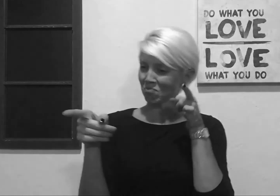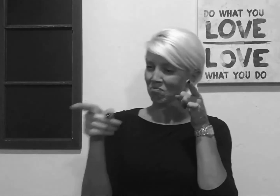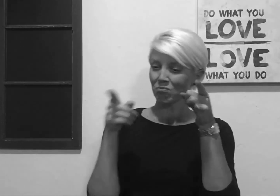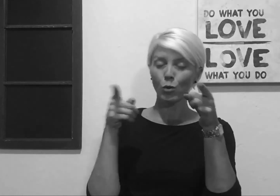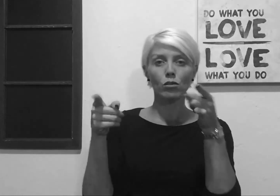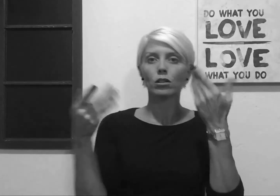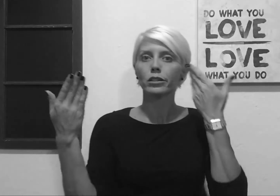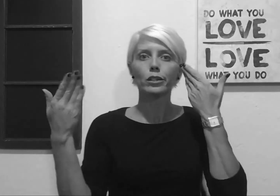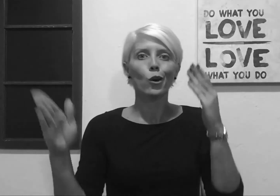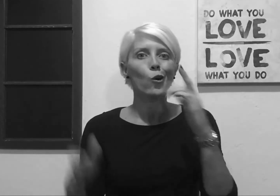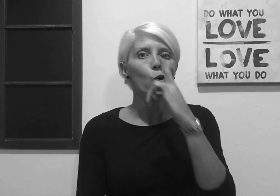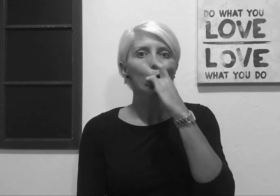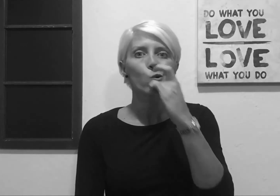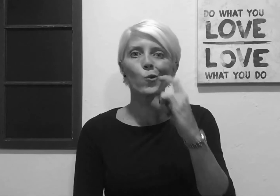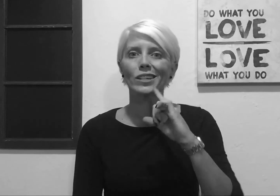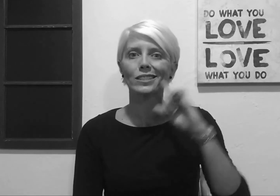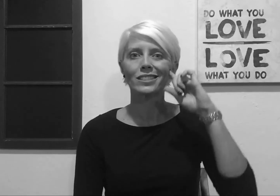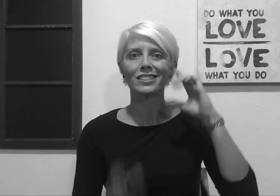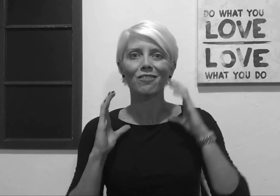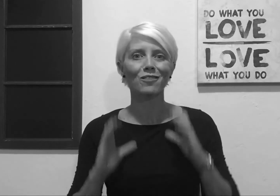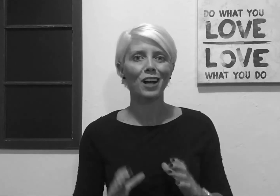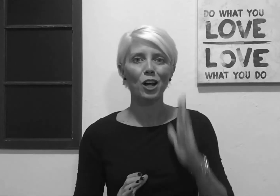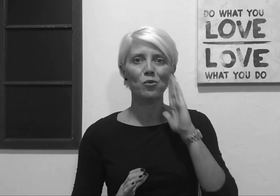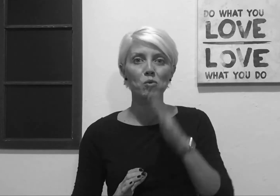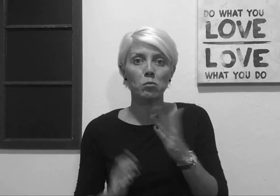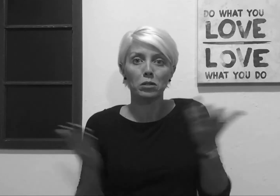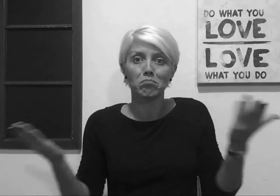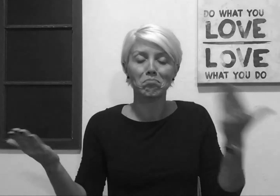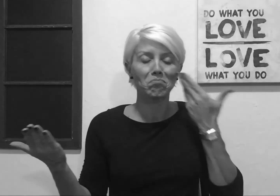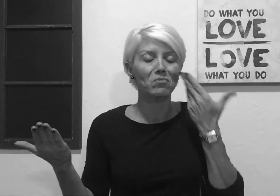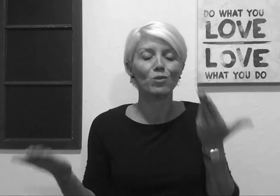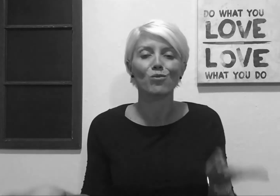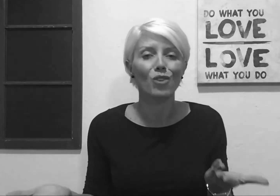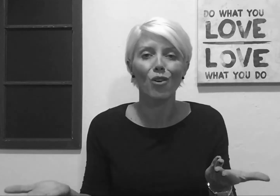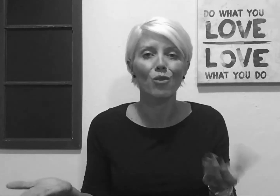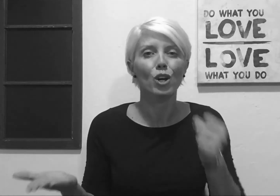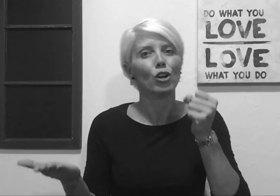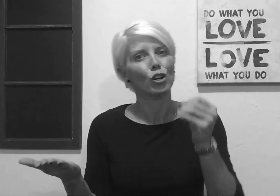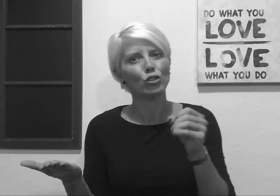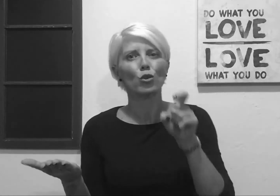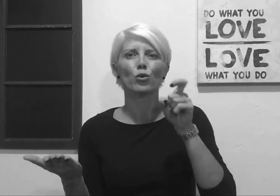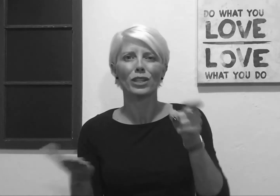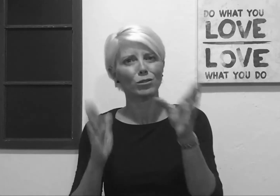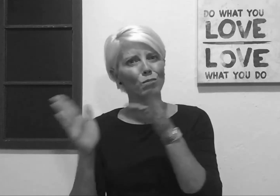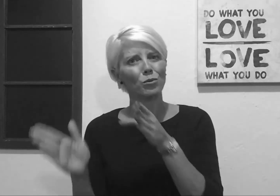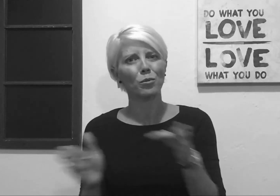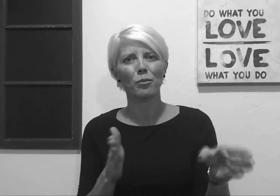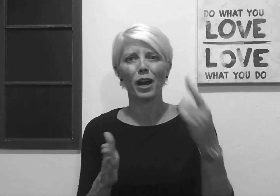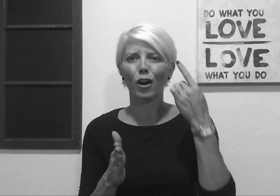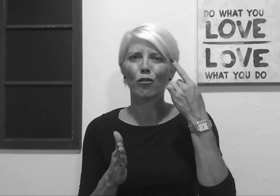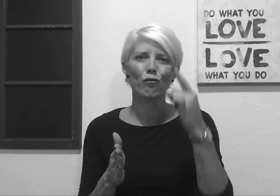In both of these situations, you don't know who your Deaf client will be. You need to be prepared